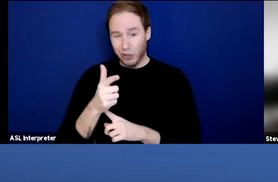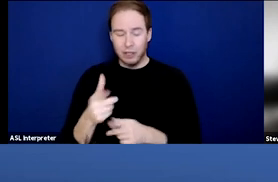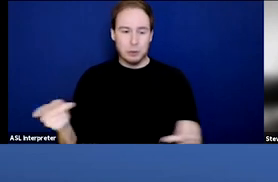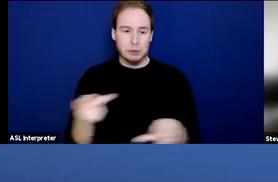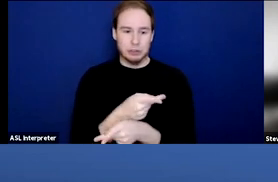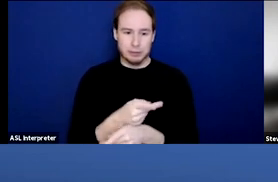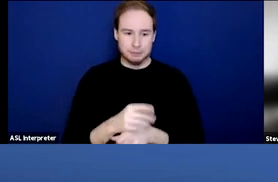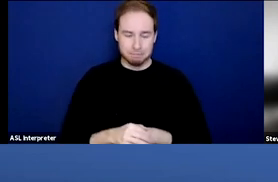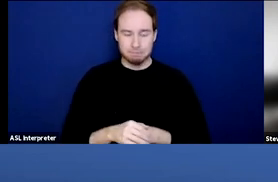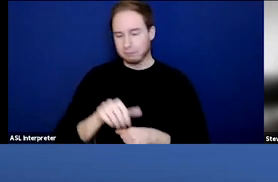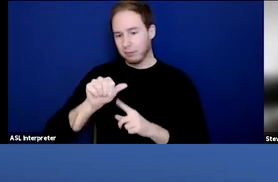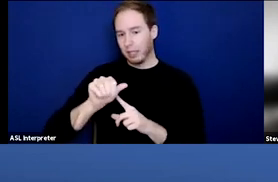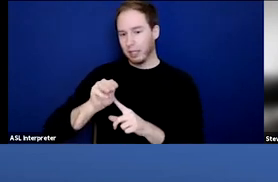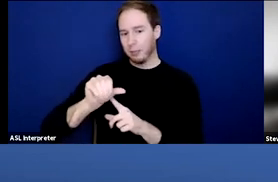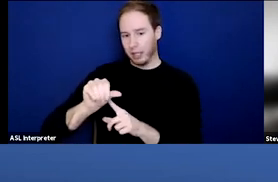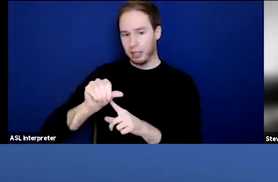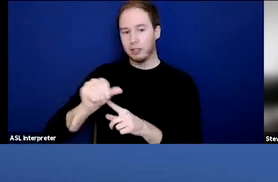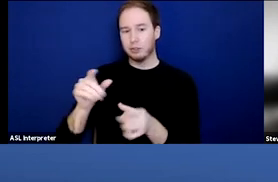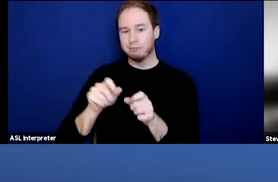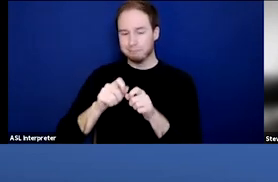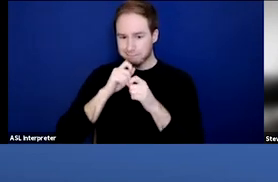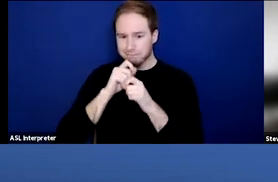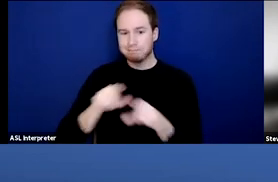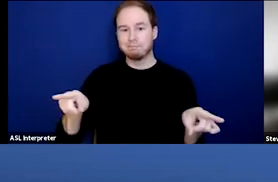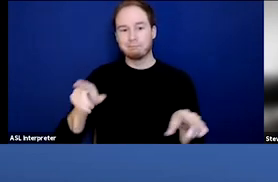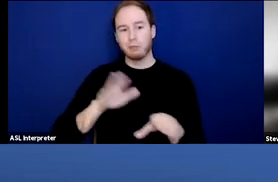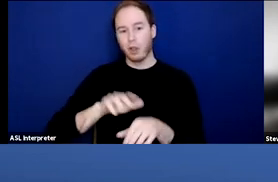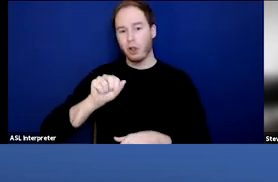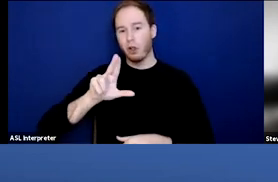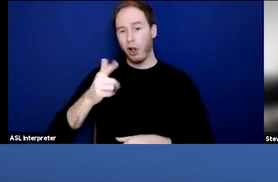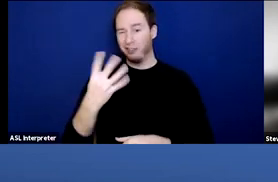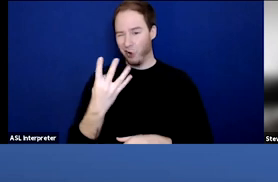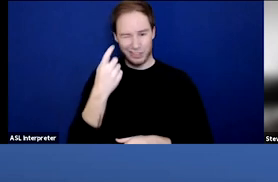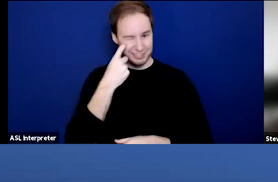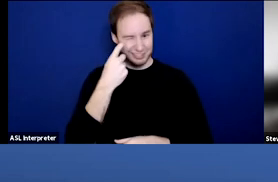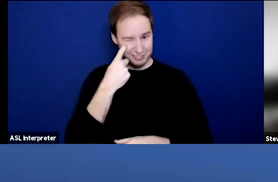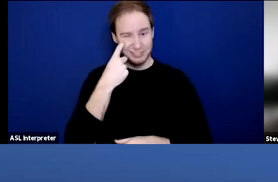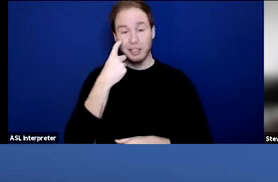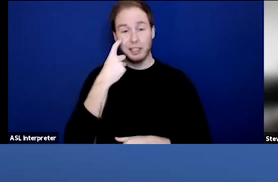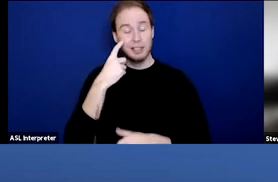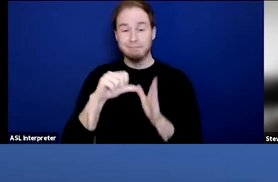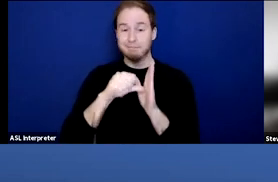The AMA released an issue brief on August 4th of this year, and it highlights media and other reports